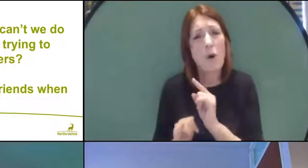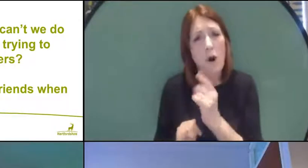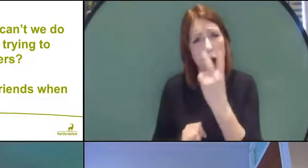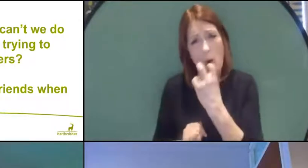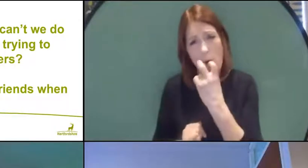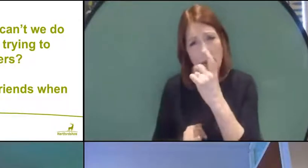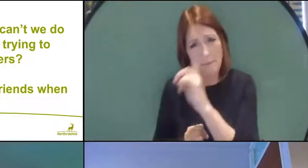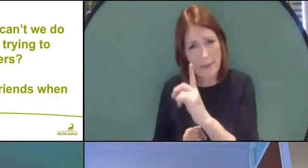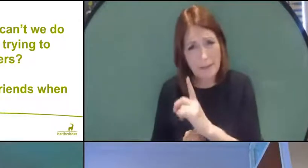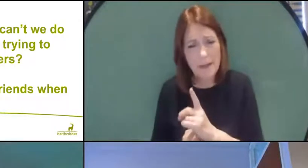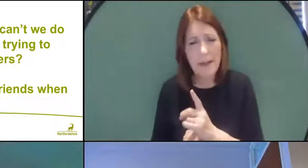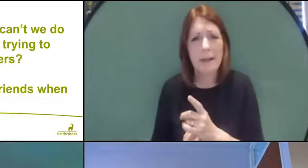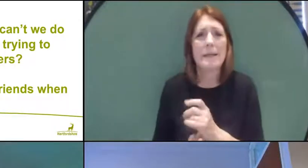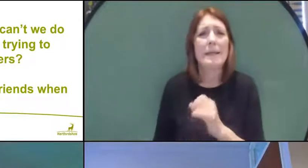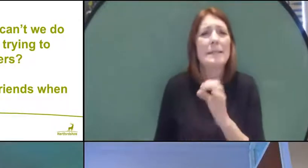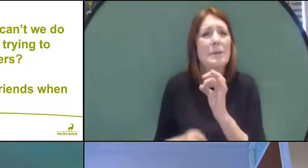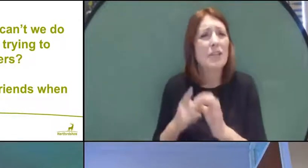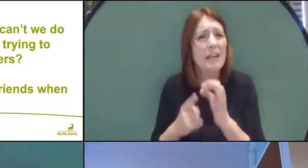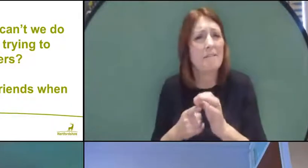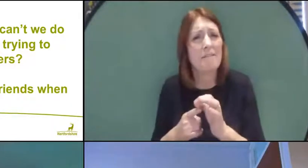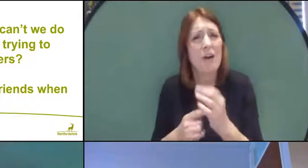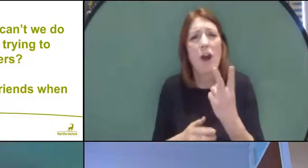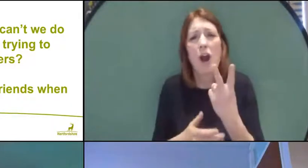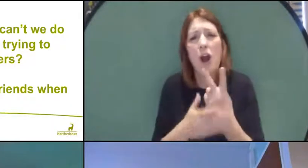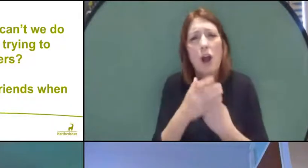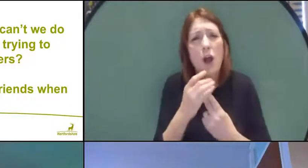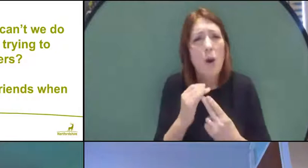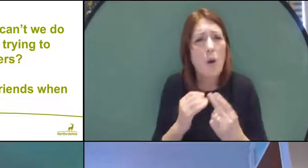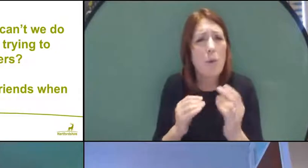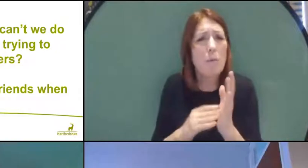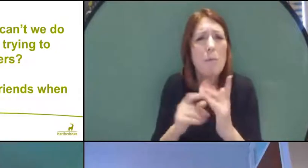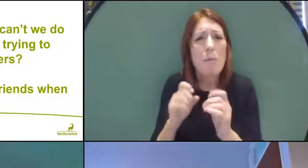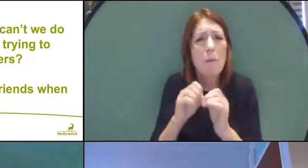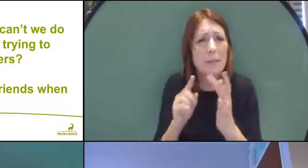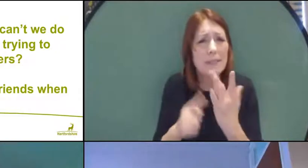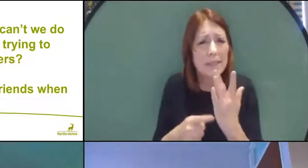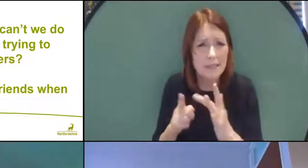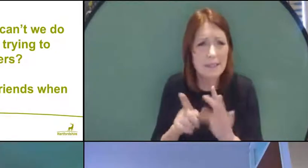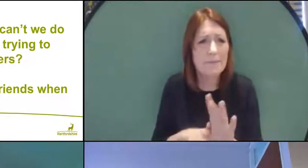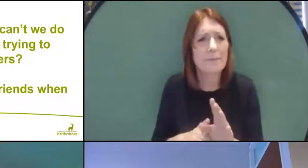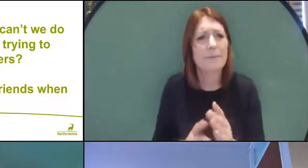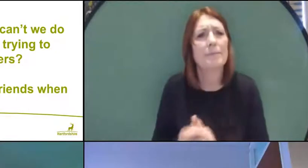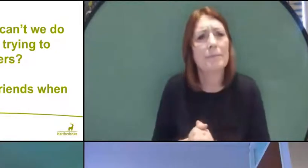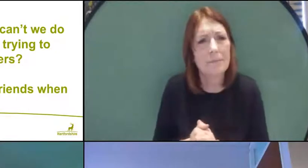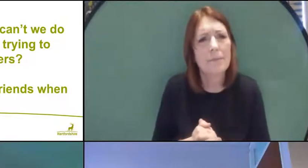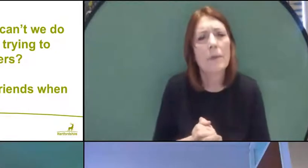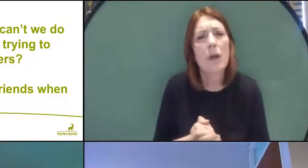with comorbidities. So please keep to the lockdown rules - look on the on the government website so